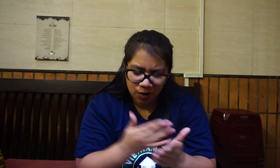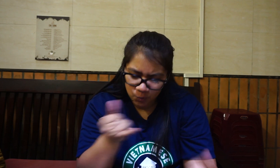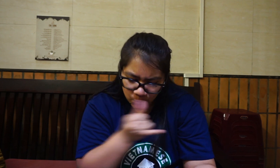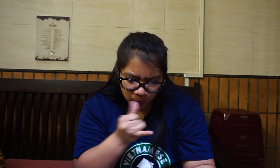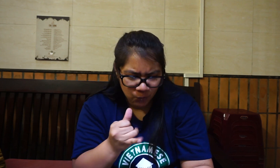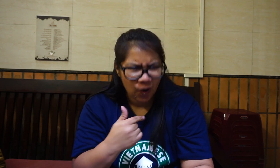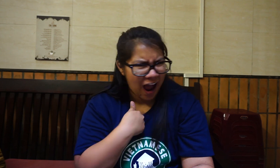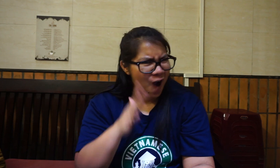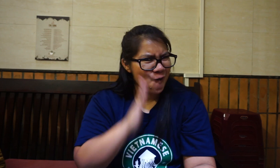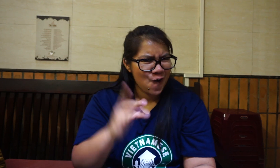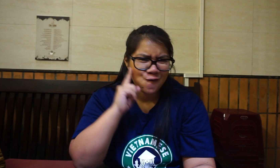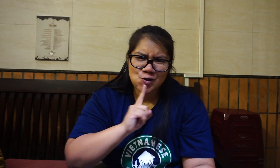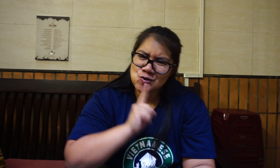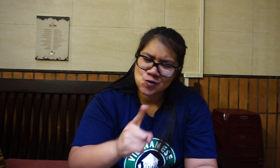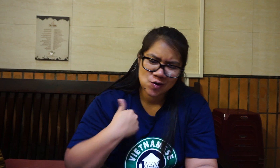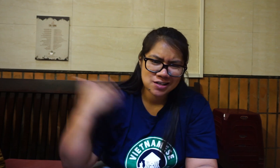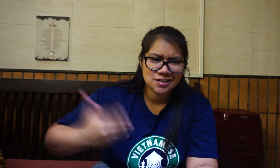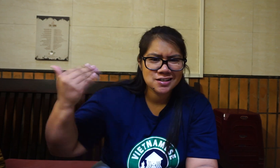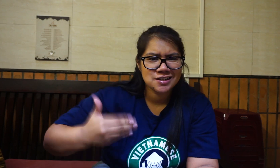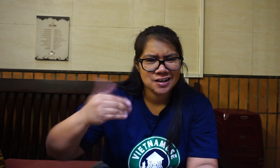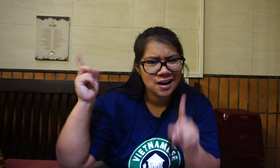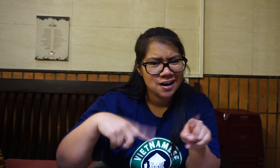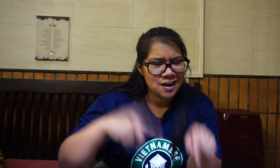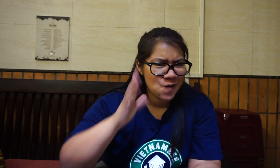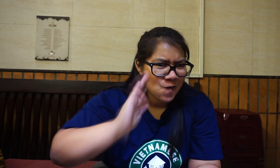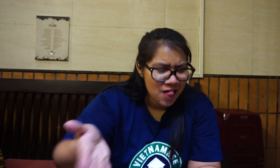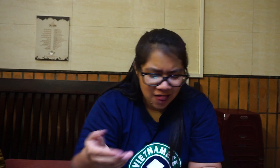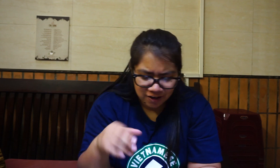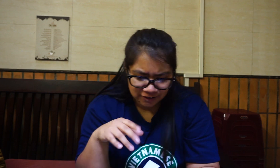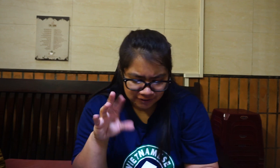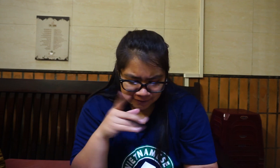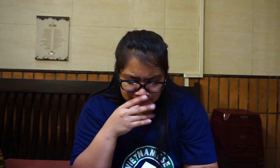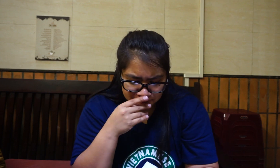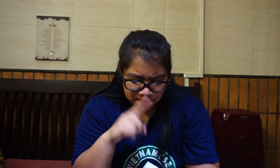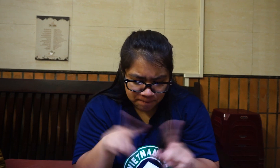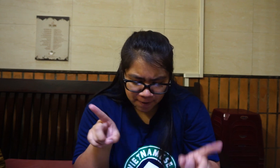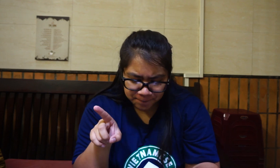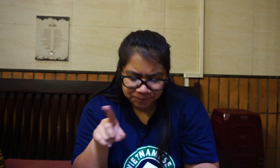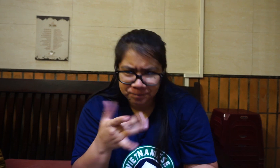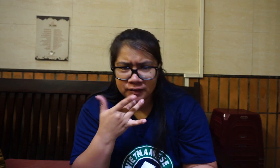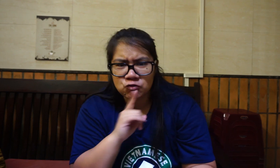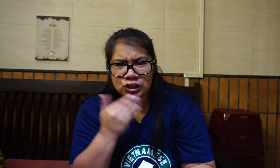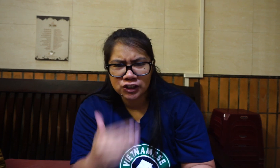I will for sure come back and get more But it taste really good!